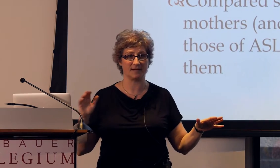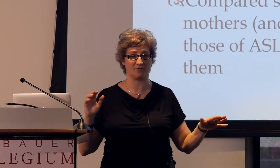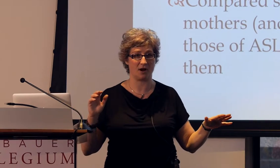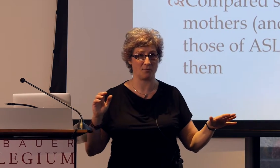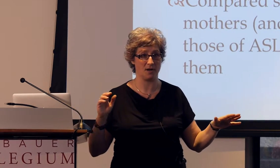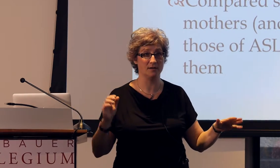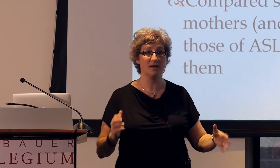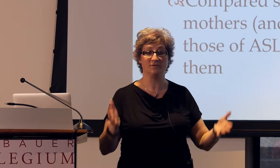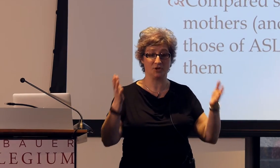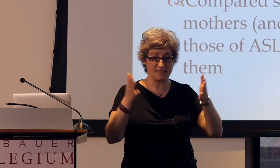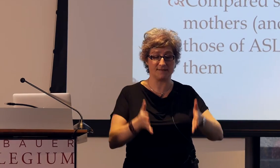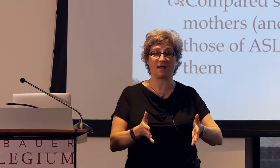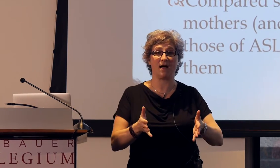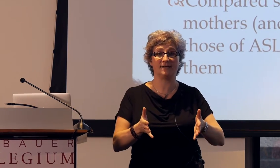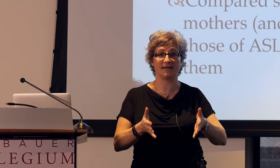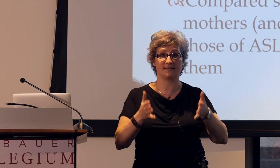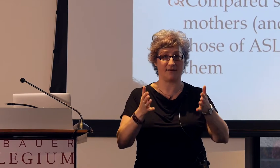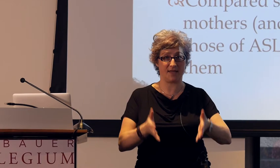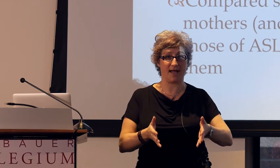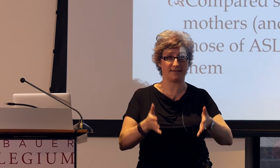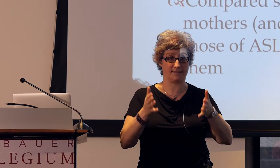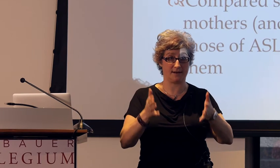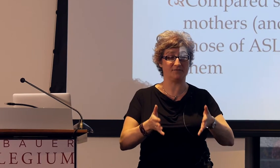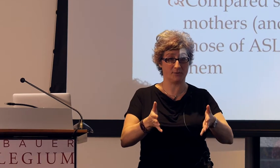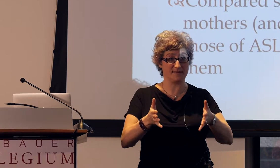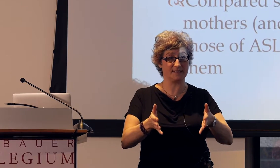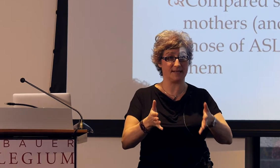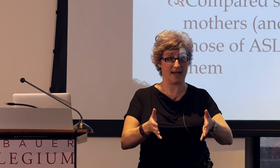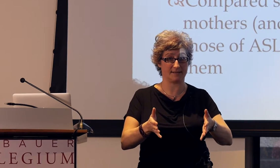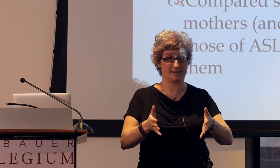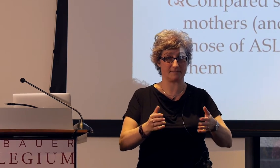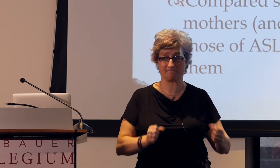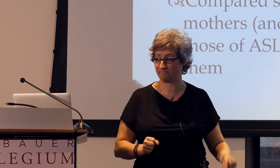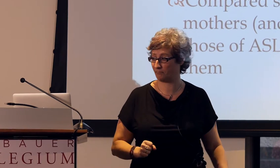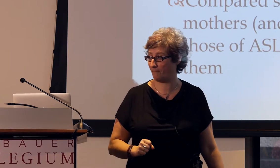in Nicaragua, just in the context of that, of doing this task.